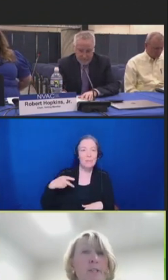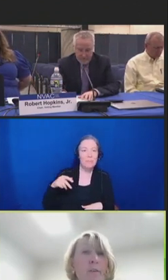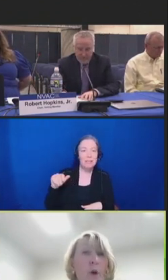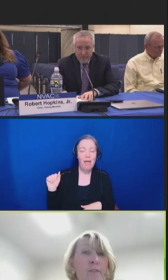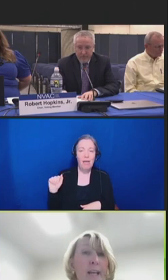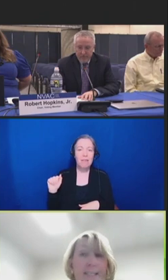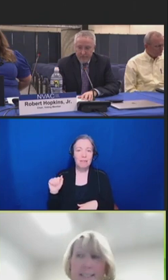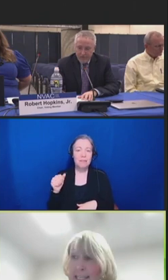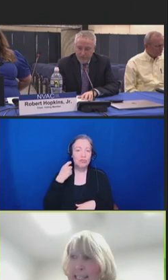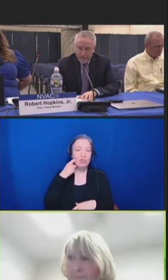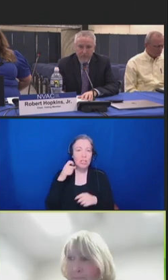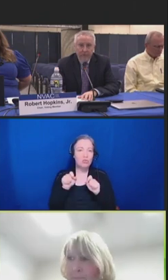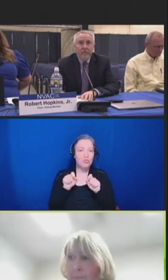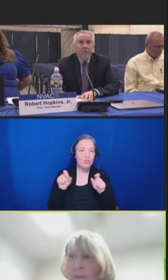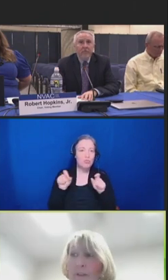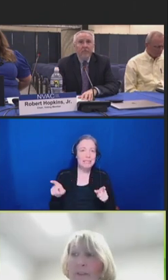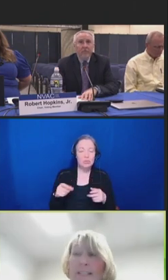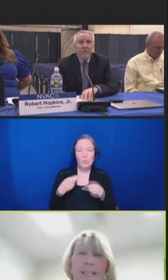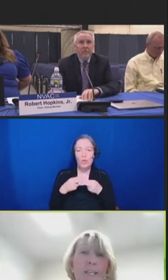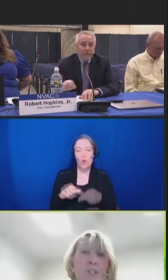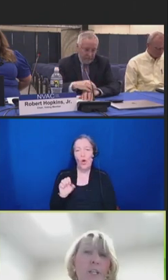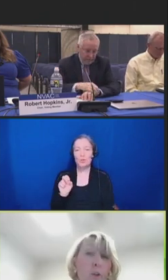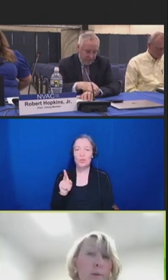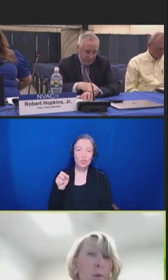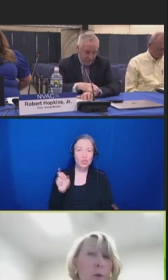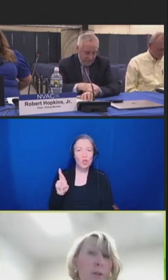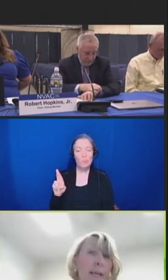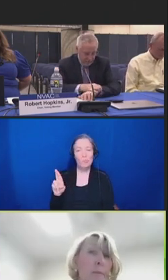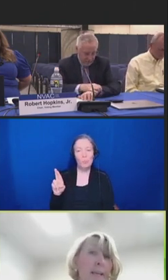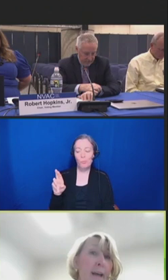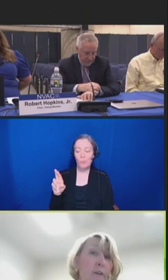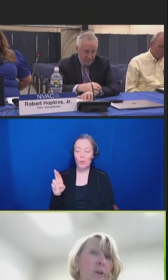of COVID-19 vaccination coloring book that can be downloaded.